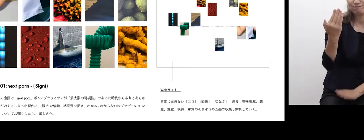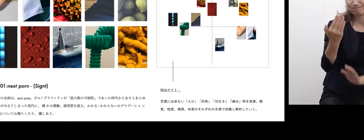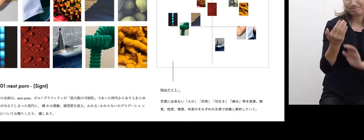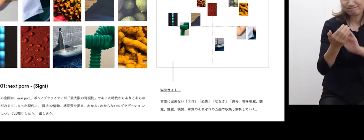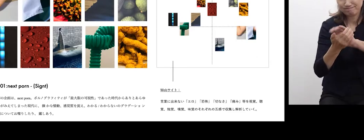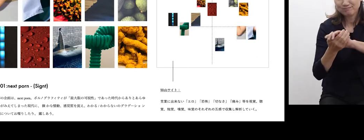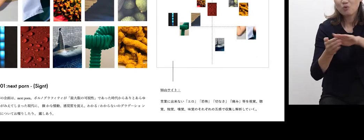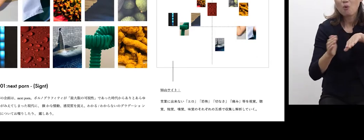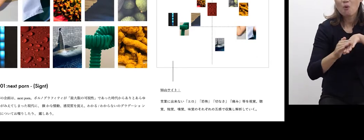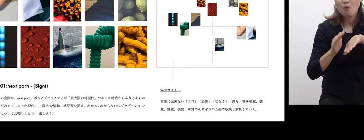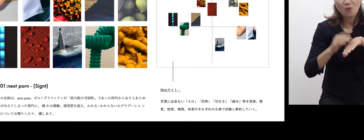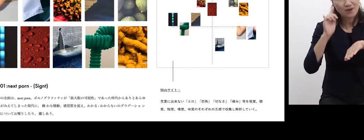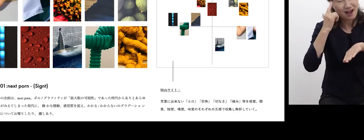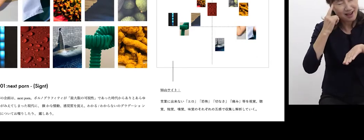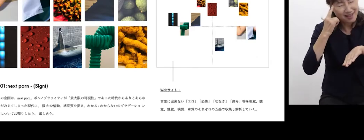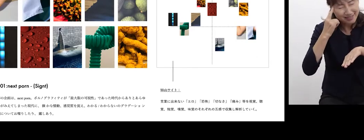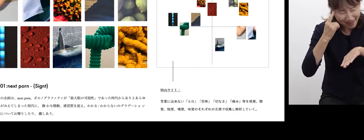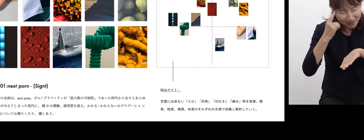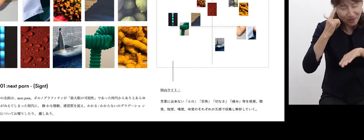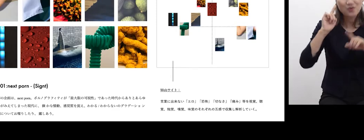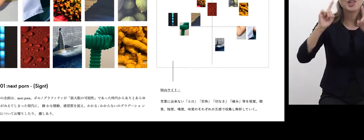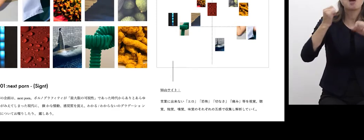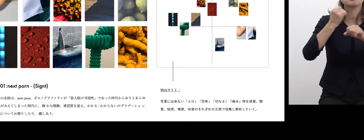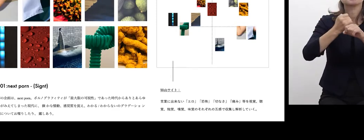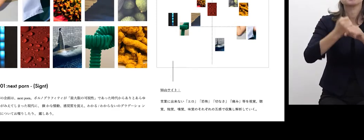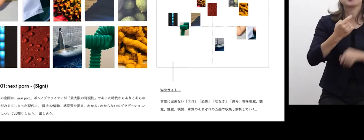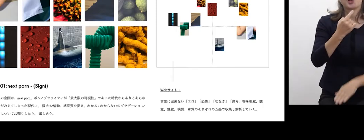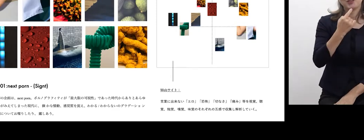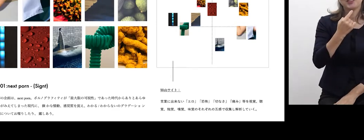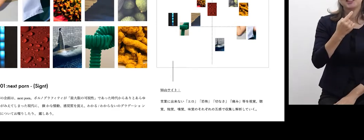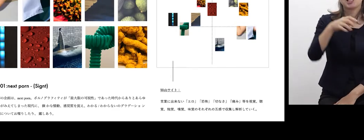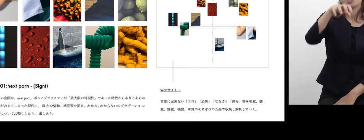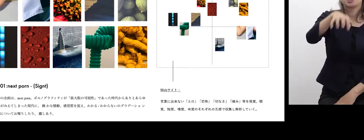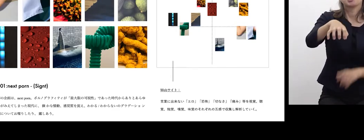to get closer to each people.